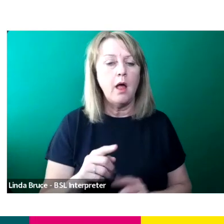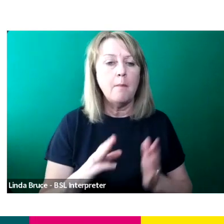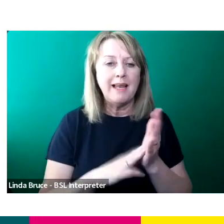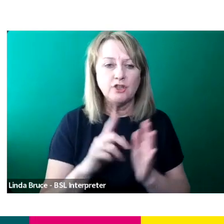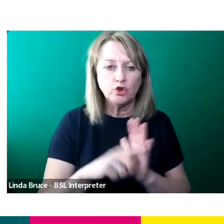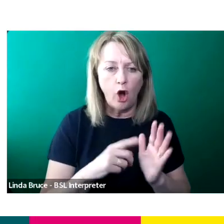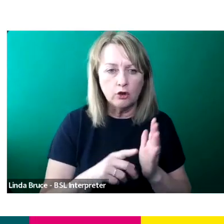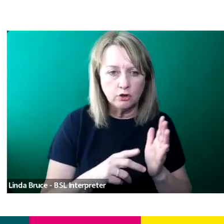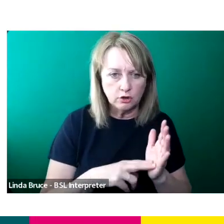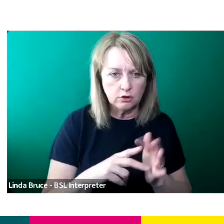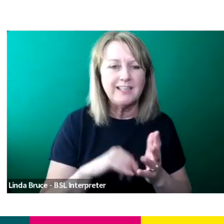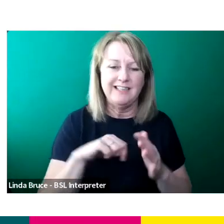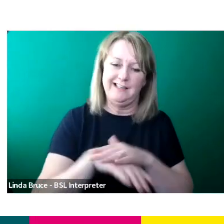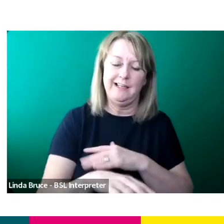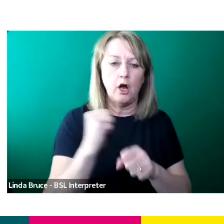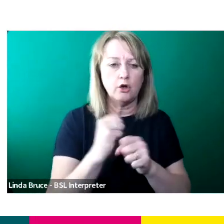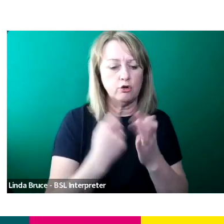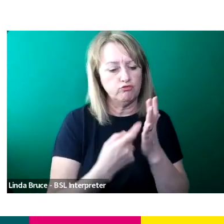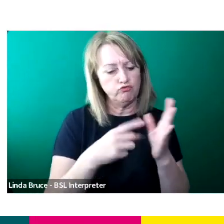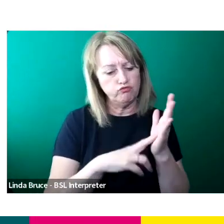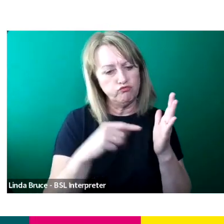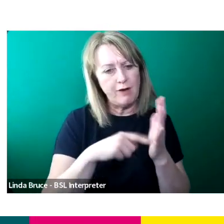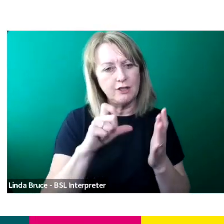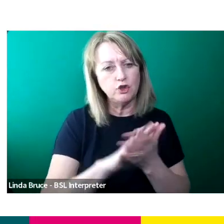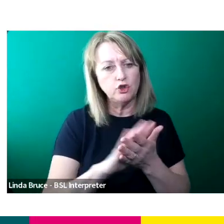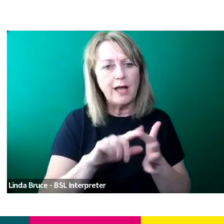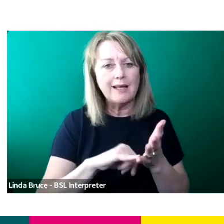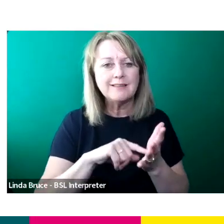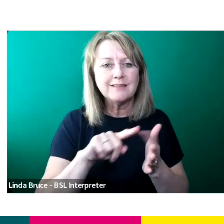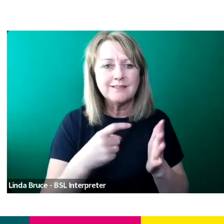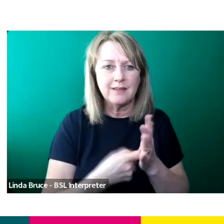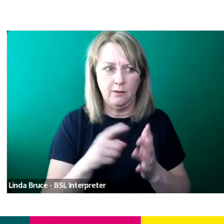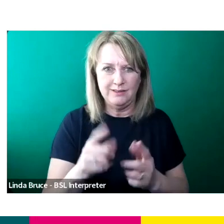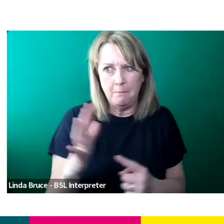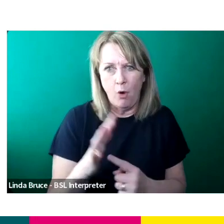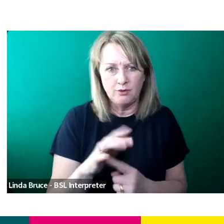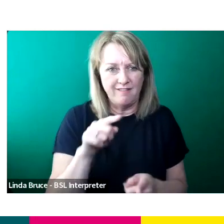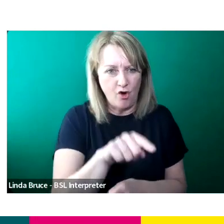stars in Grandchester and as we heard on the VT how important that moment was for her as well.